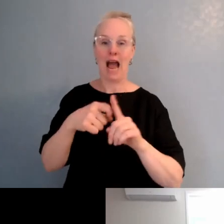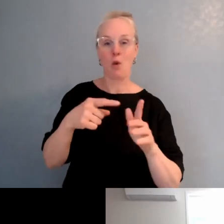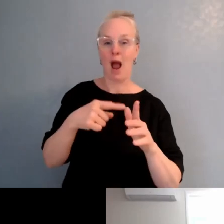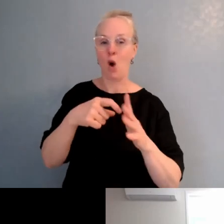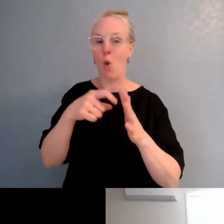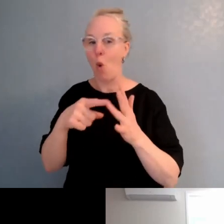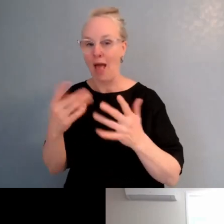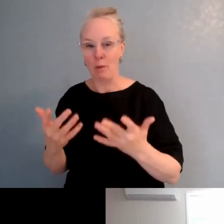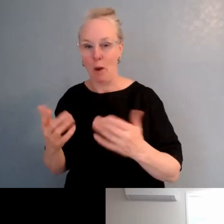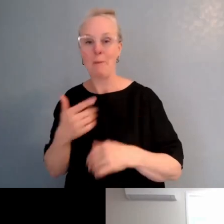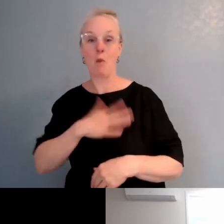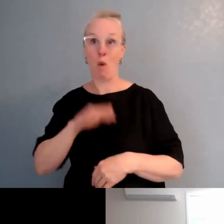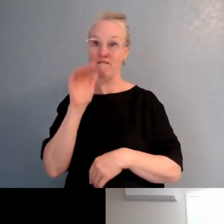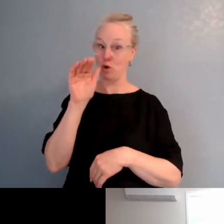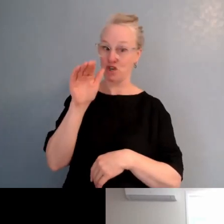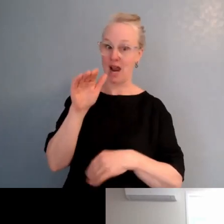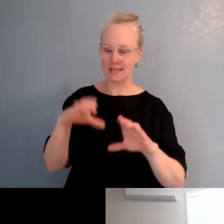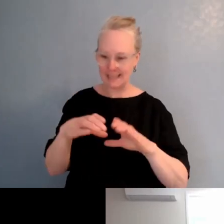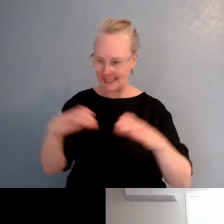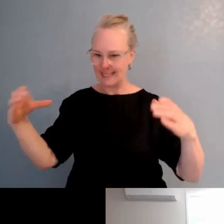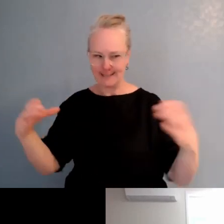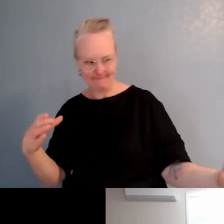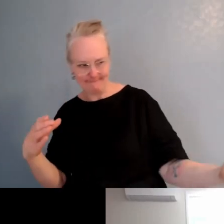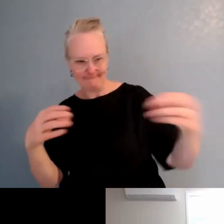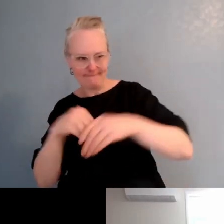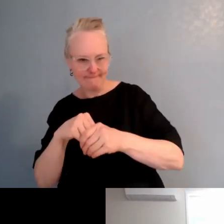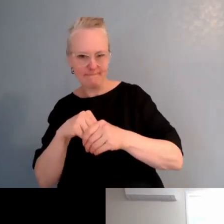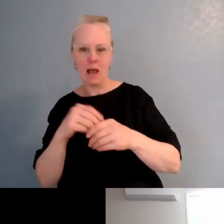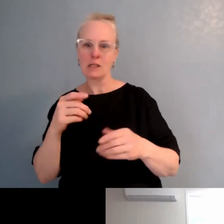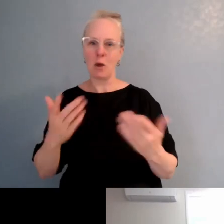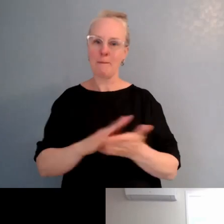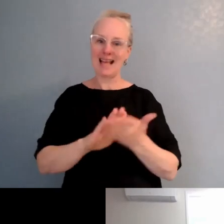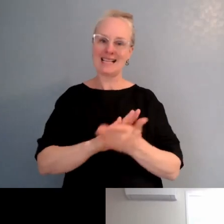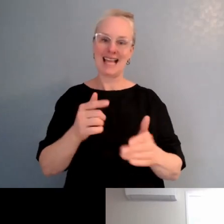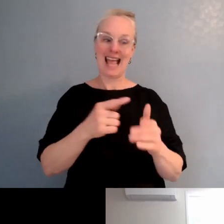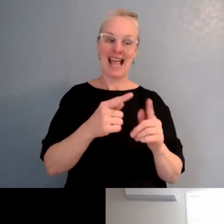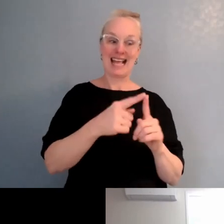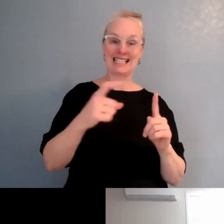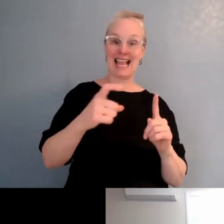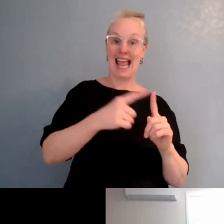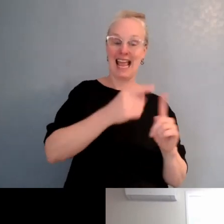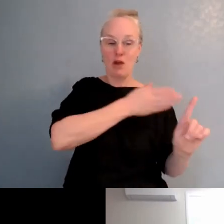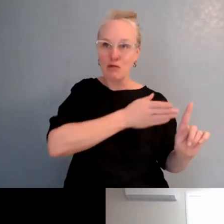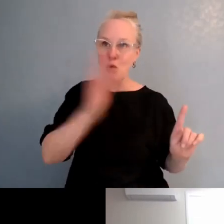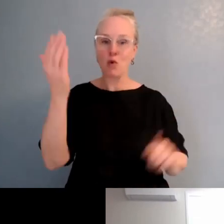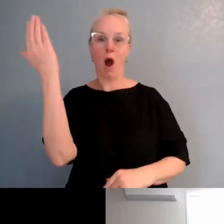is that wider from early ECE to to college, and right through the whole process of schooling. Yeah. That Jono.